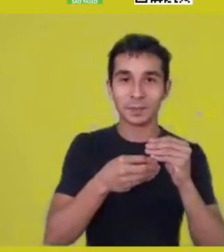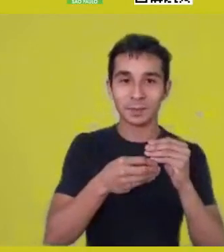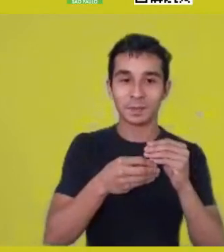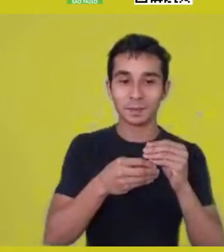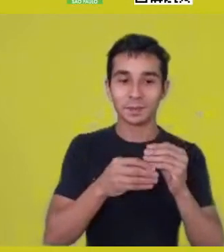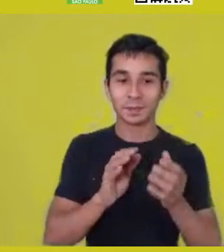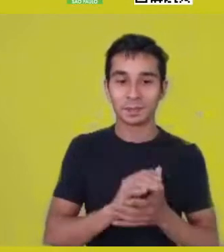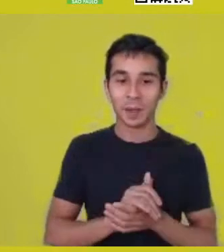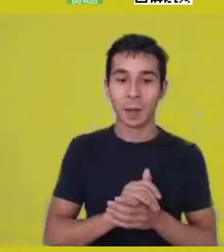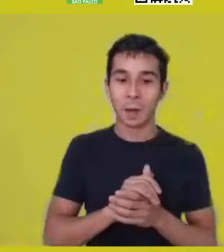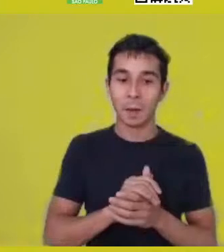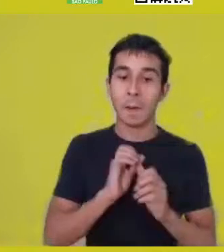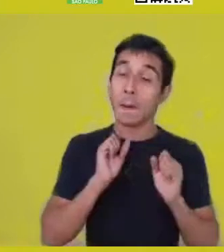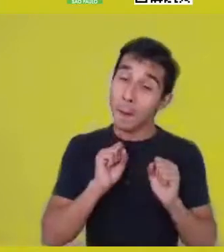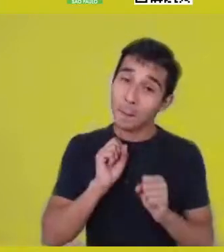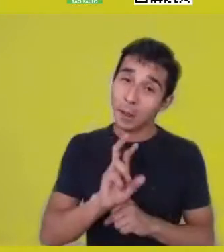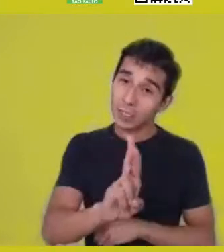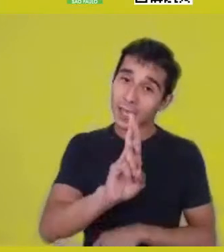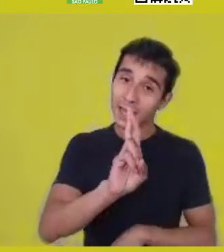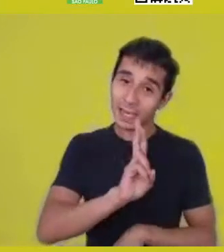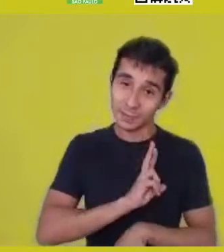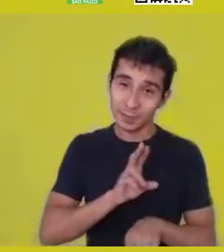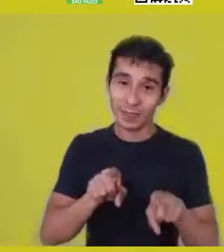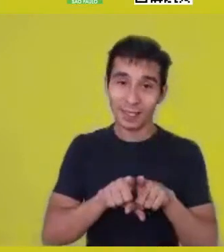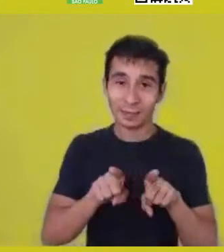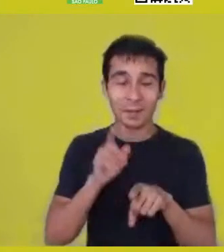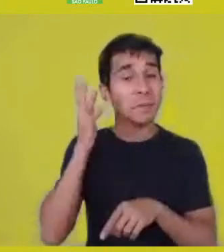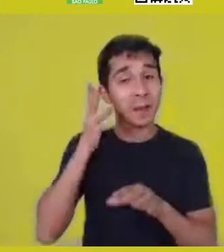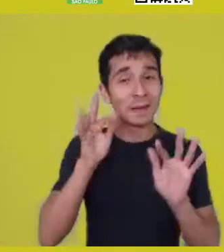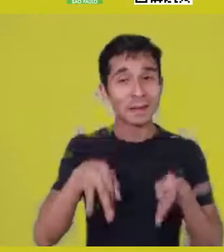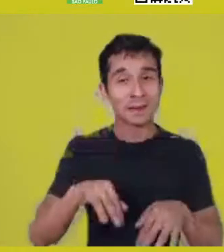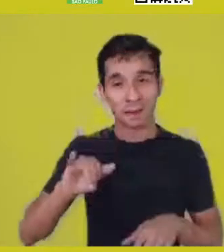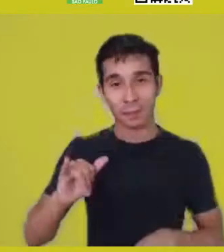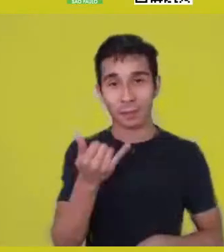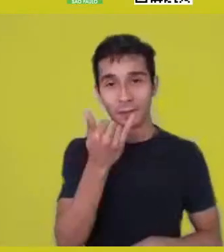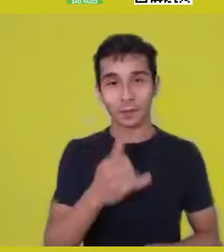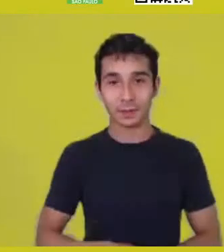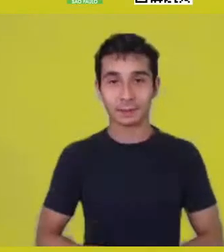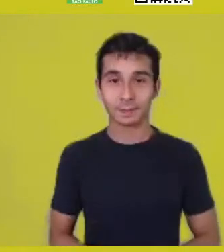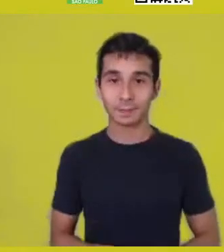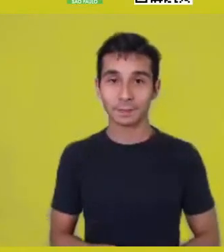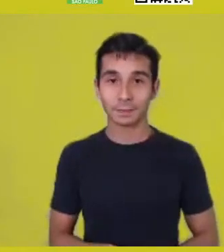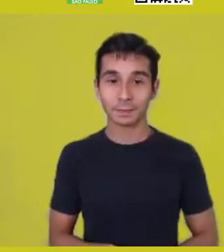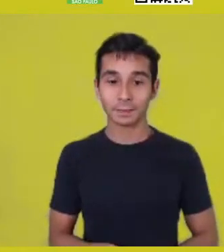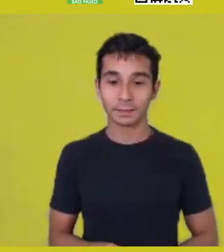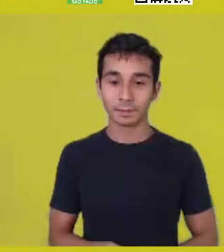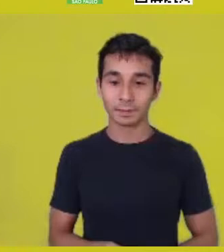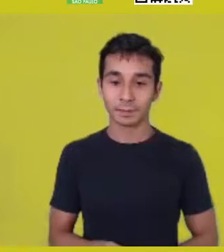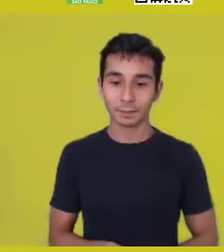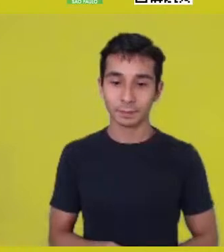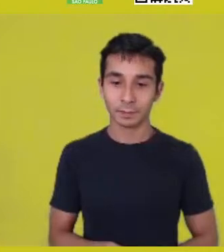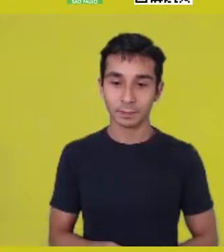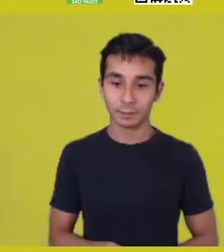these connections. -What I have to say, concerning this question of autonomy,